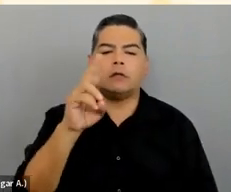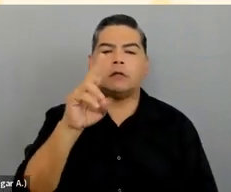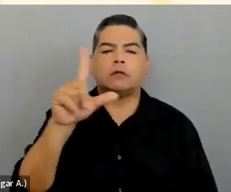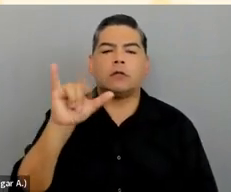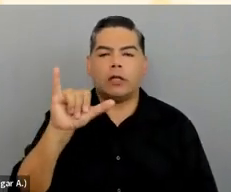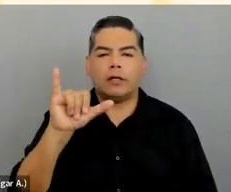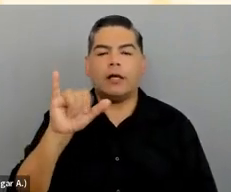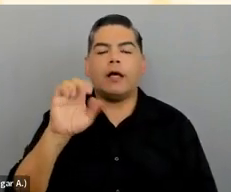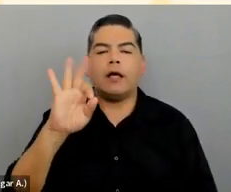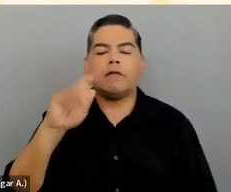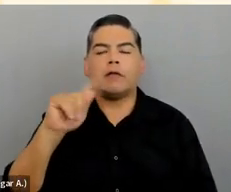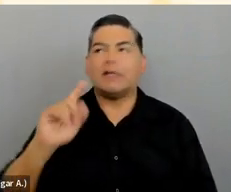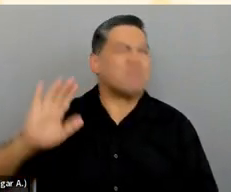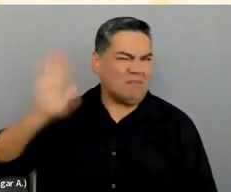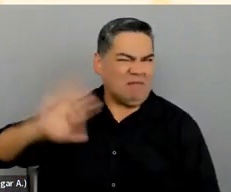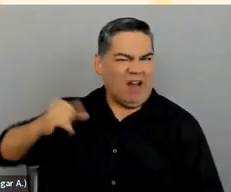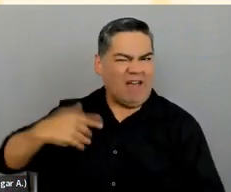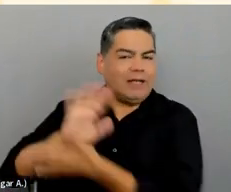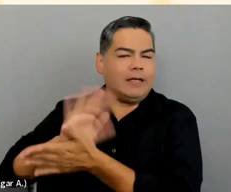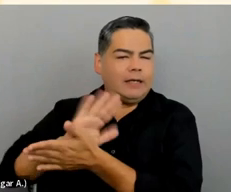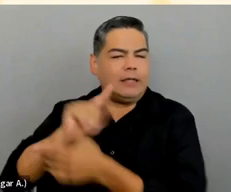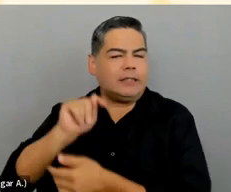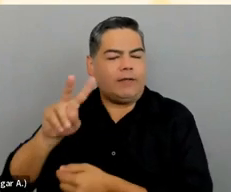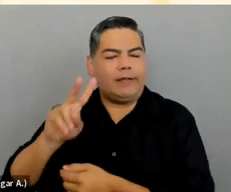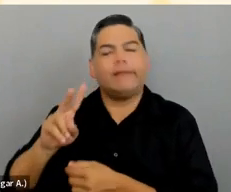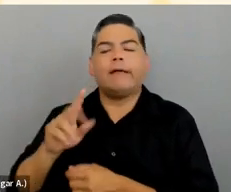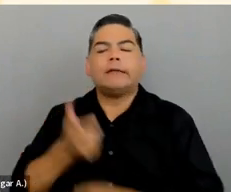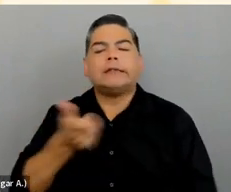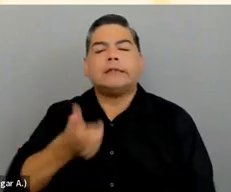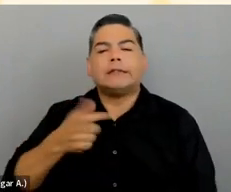And it was a show with two FBI agents,